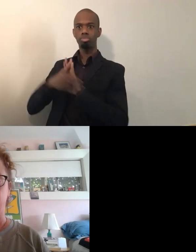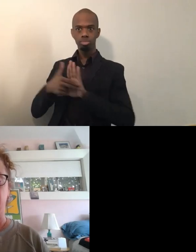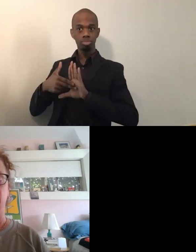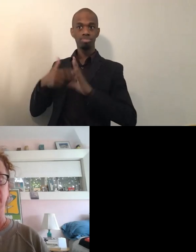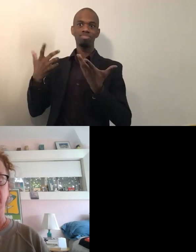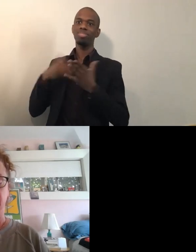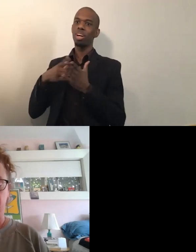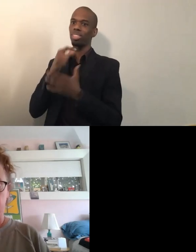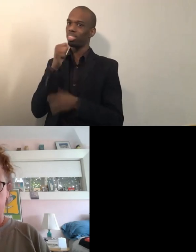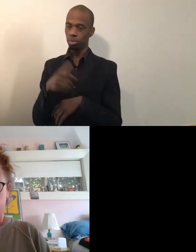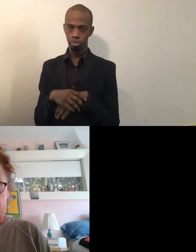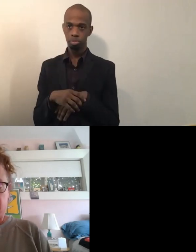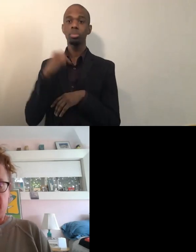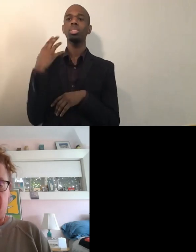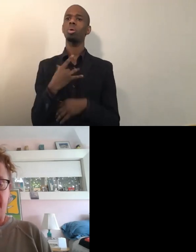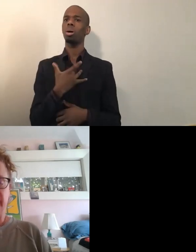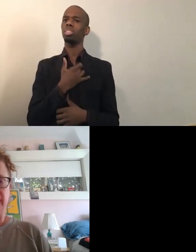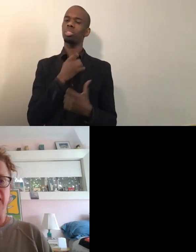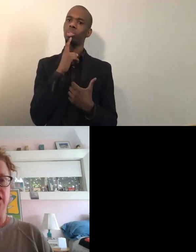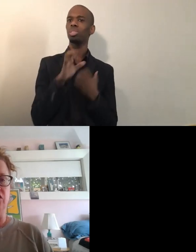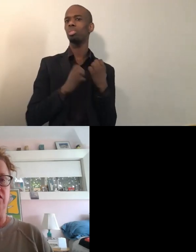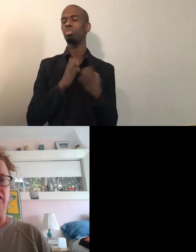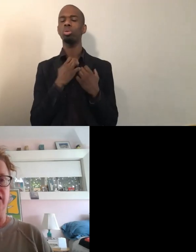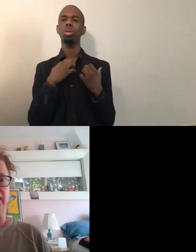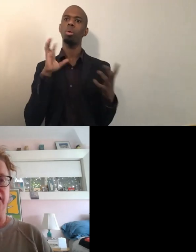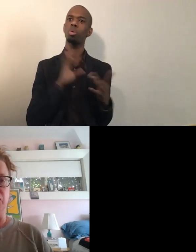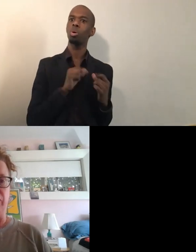and I just hugging and kissing her.